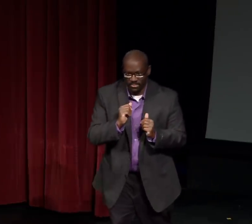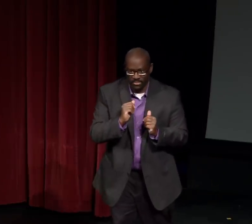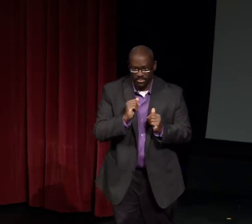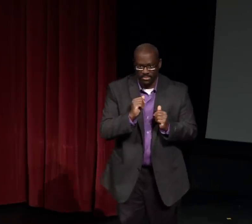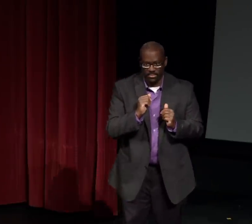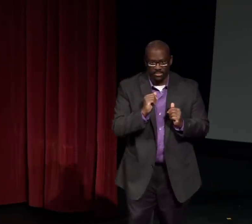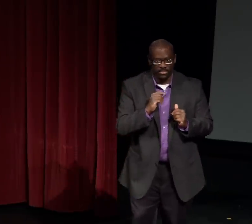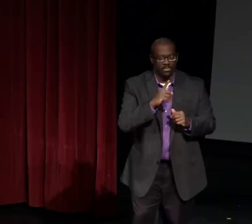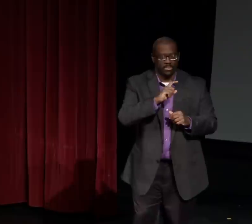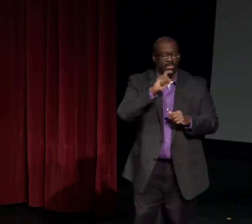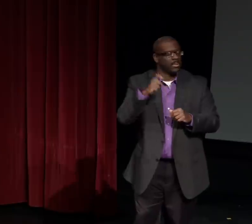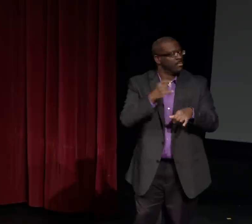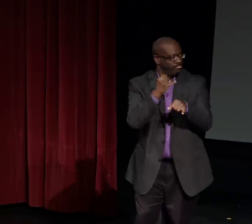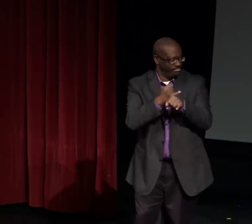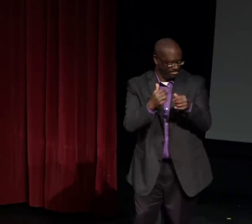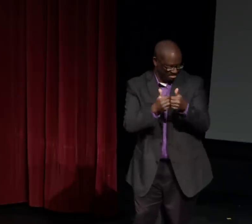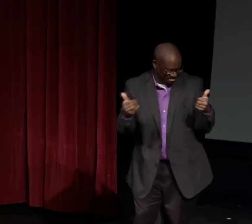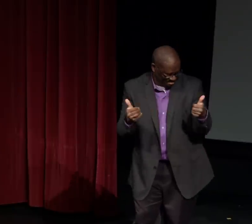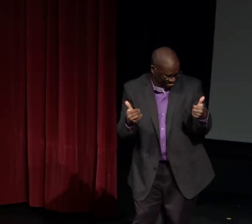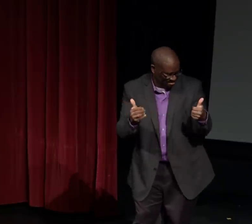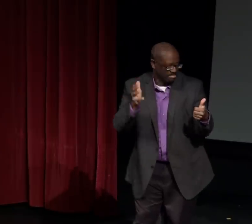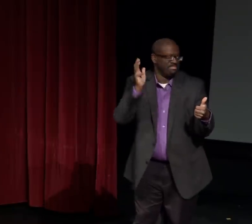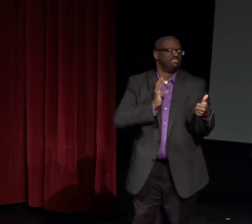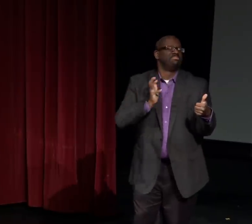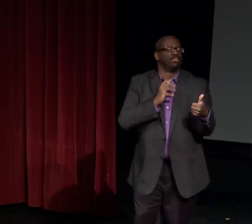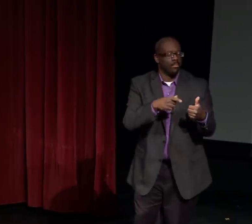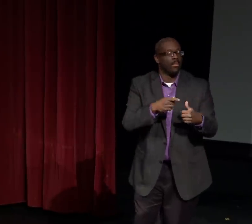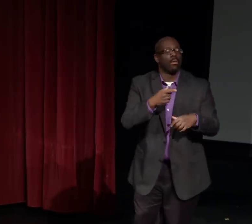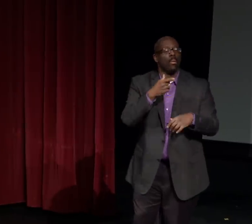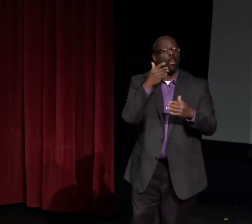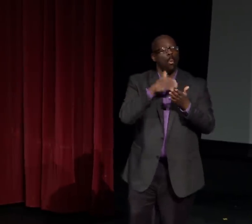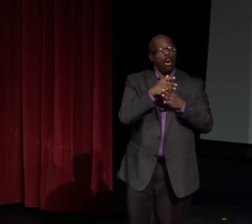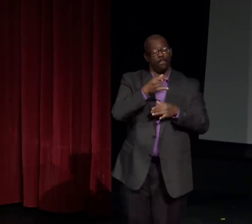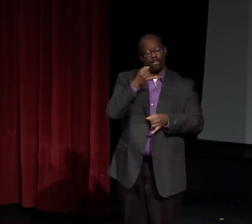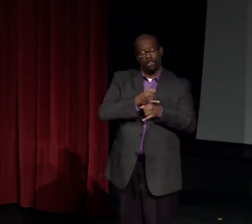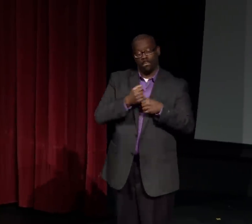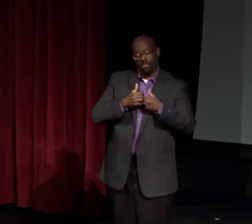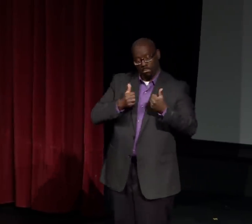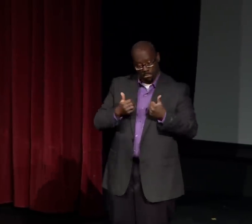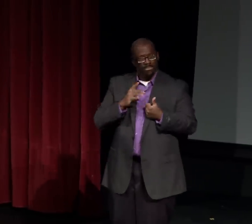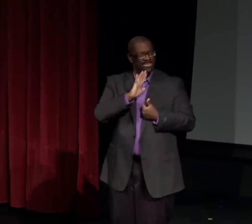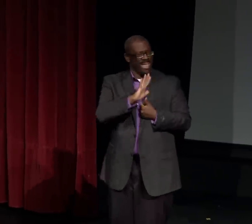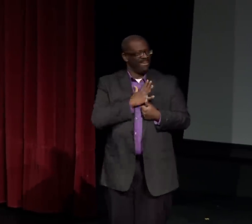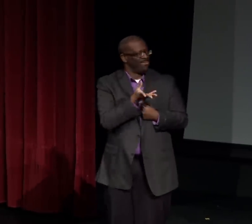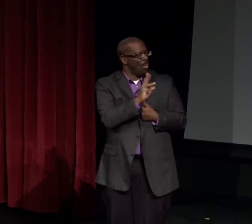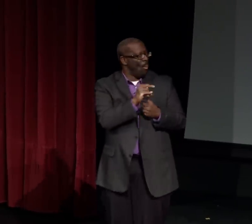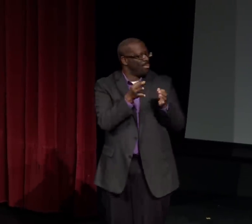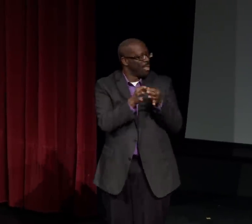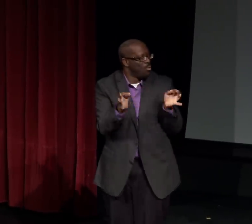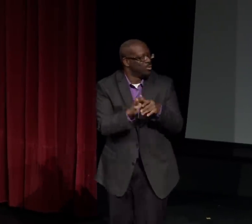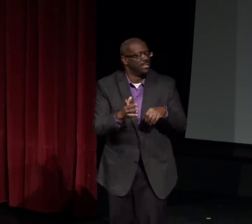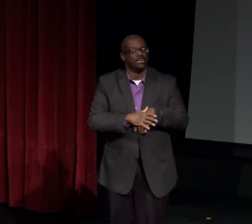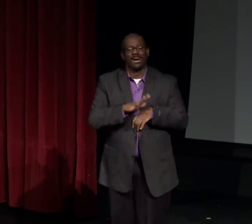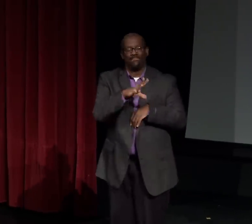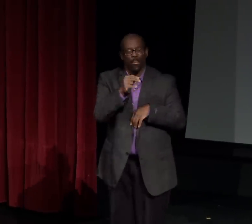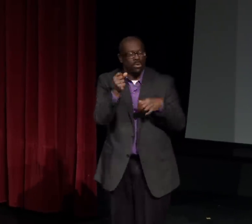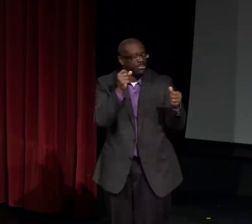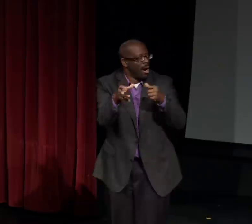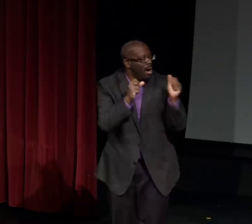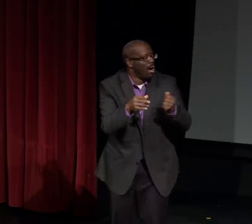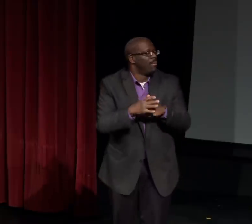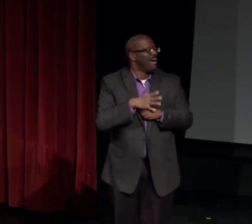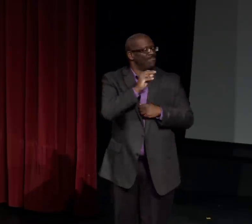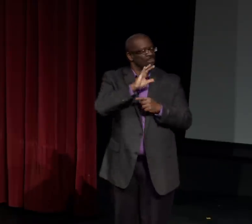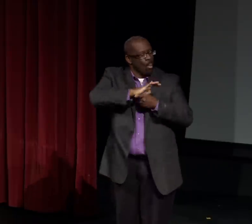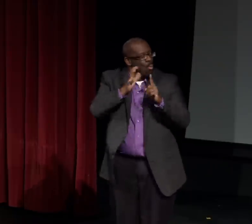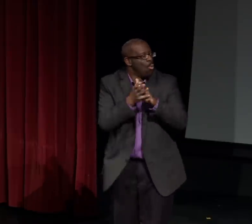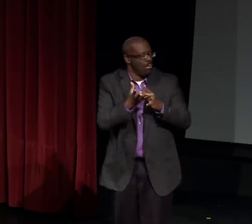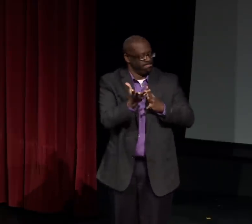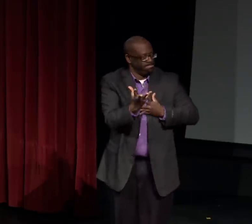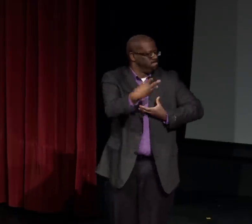And because of that, yes, they had their own languages.